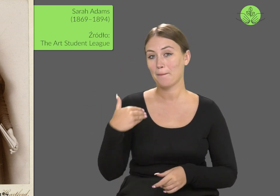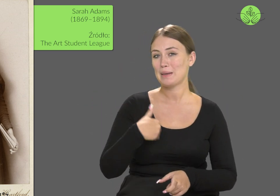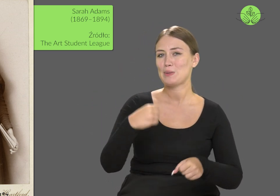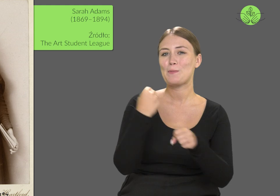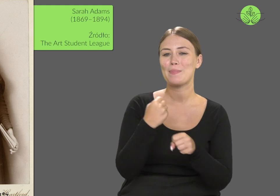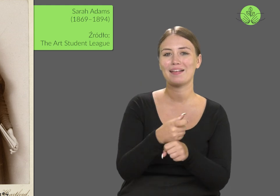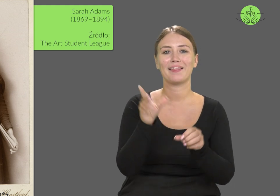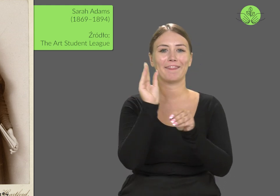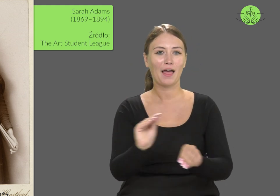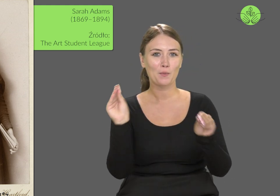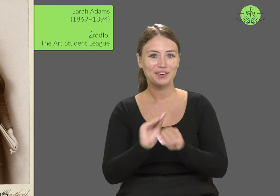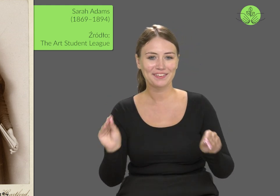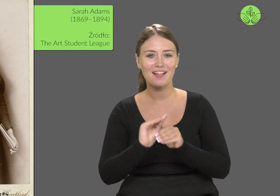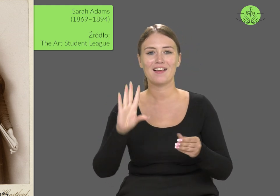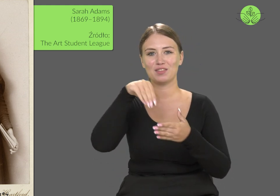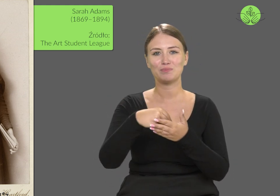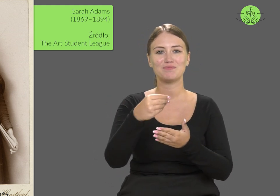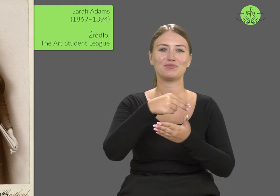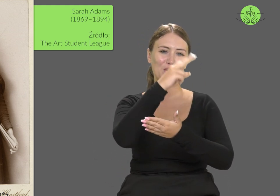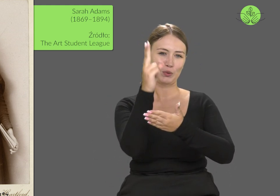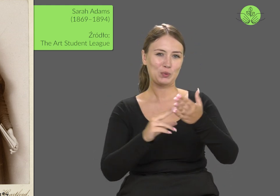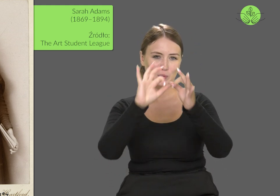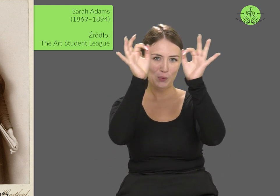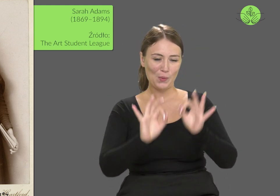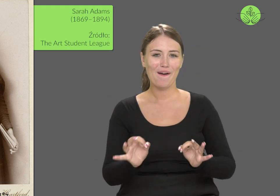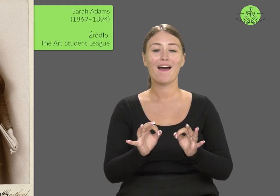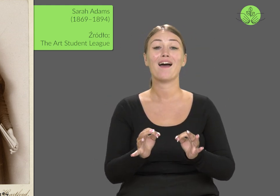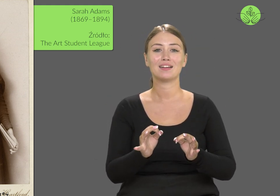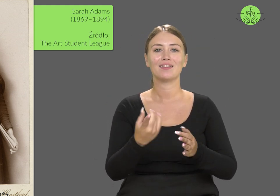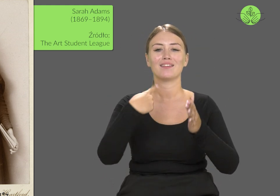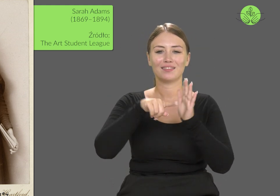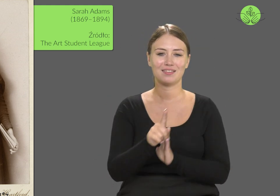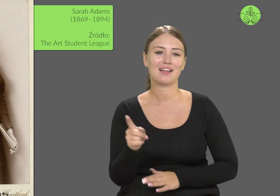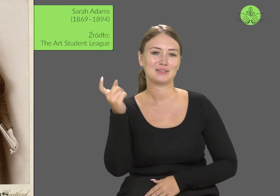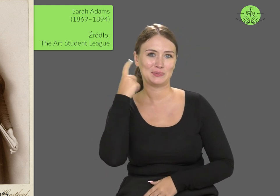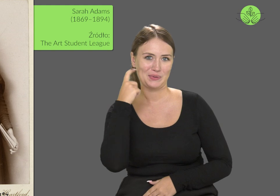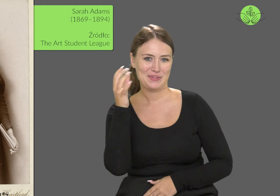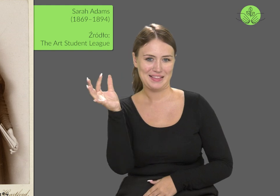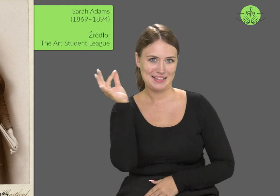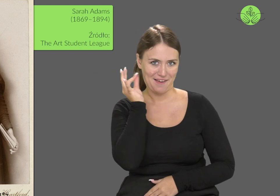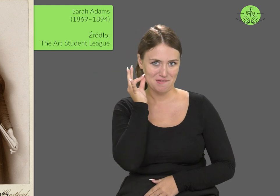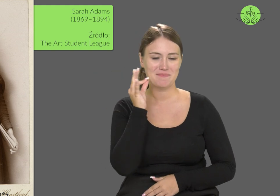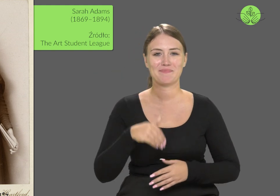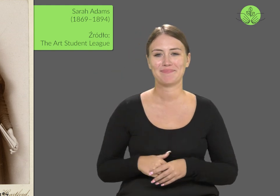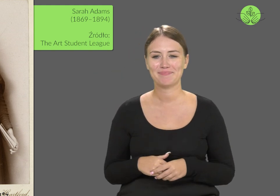She worked as an art teacher at a school for hearing girls.